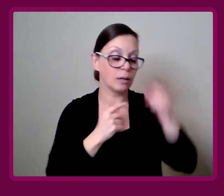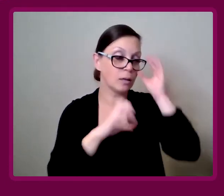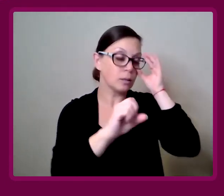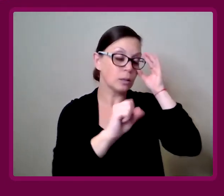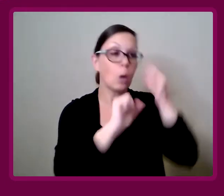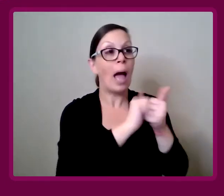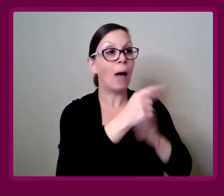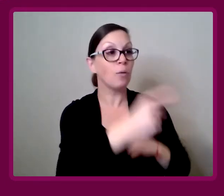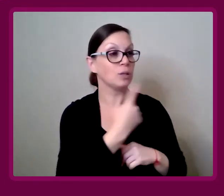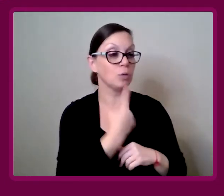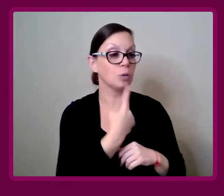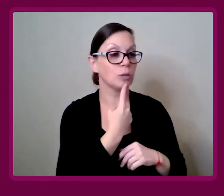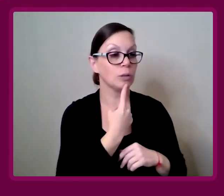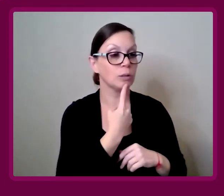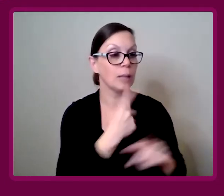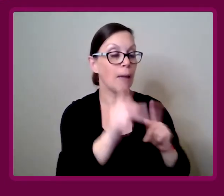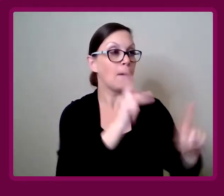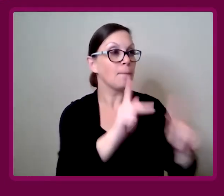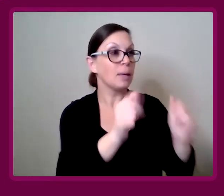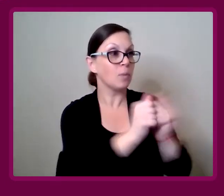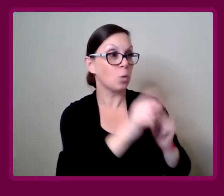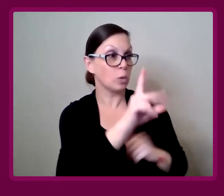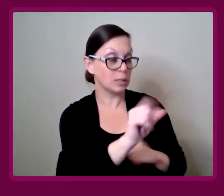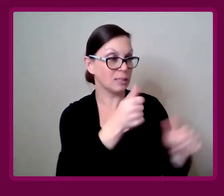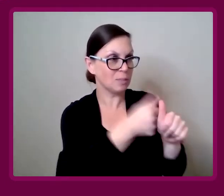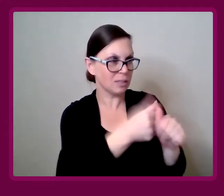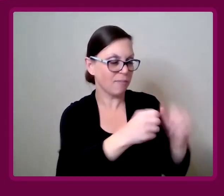Ashley Inkumsah: How would you say that people with disabilities